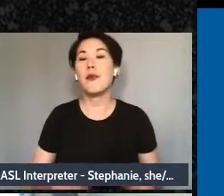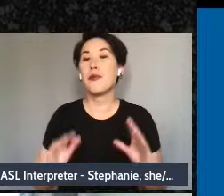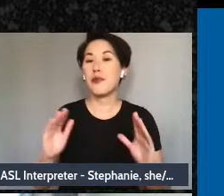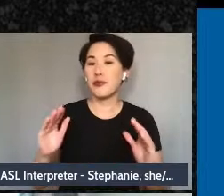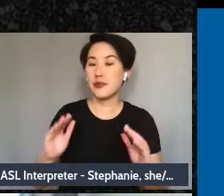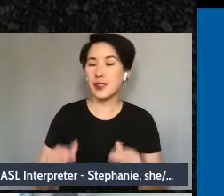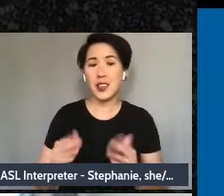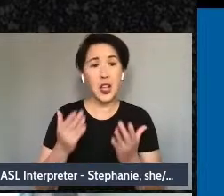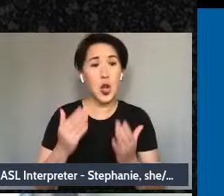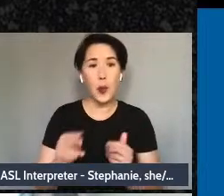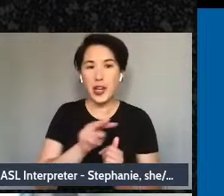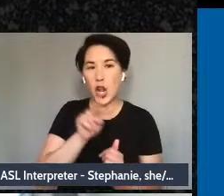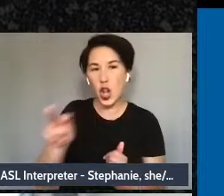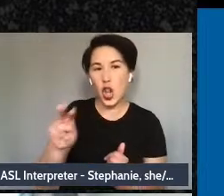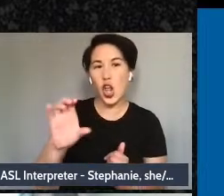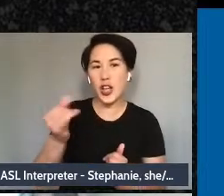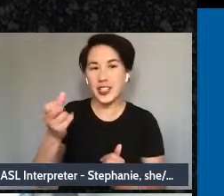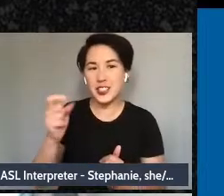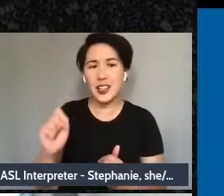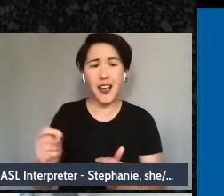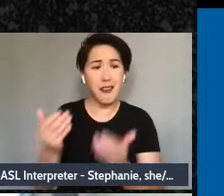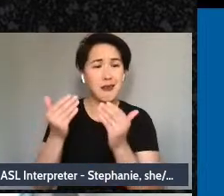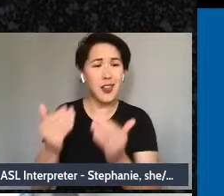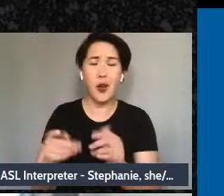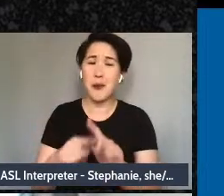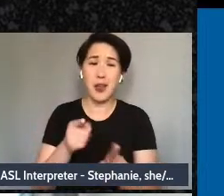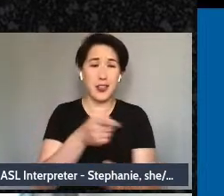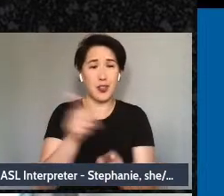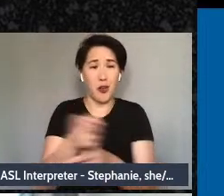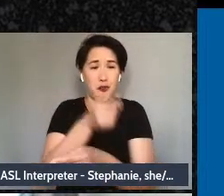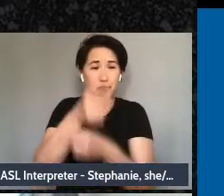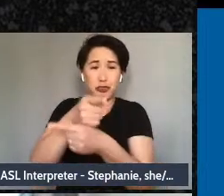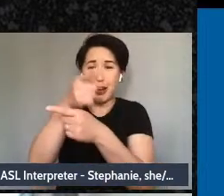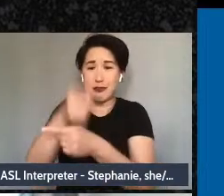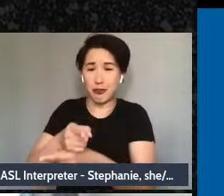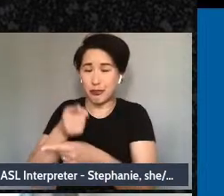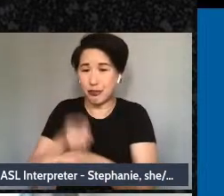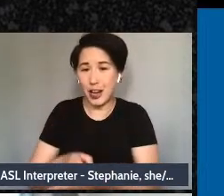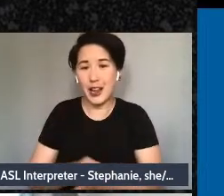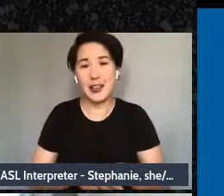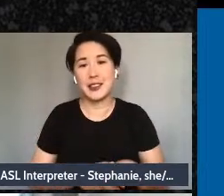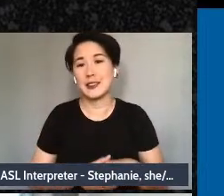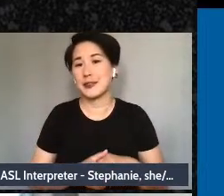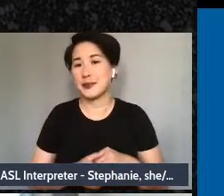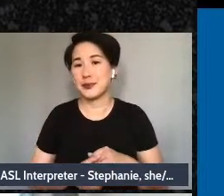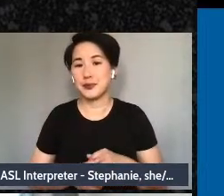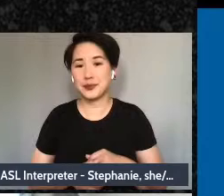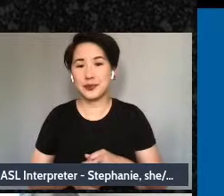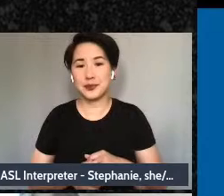comments as you can or reading them – binaries, punishment. But let's move now into the branches,